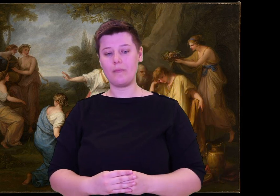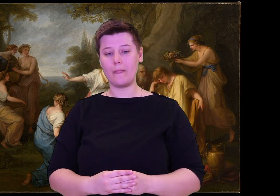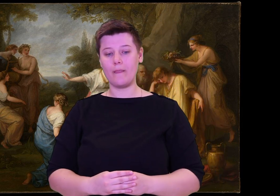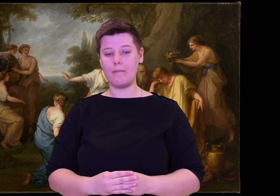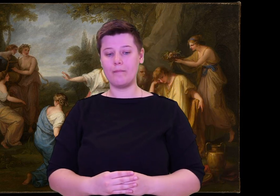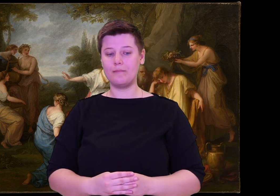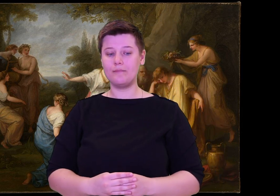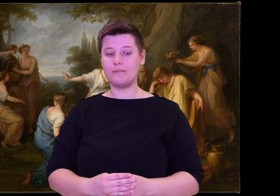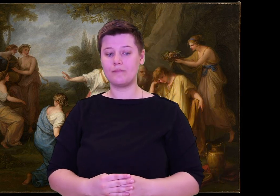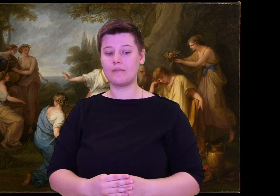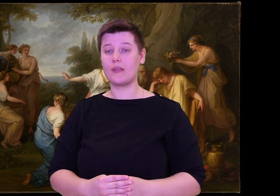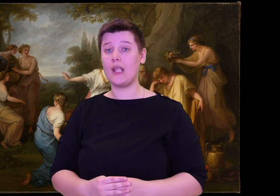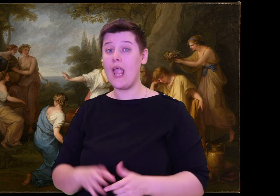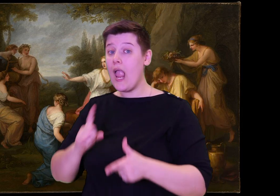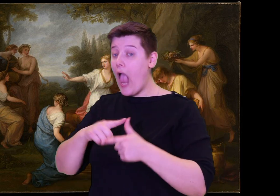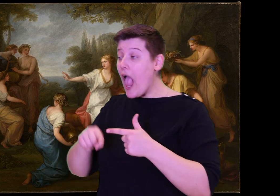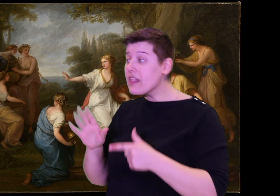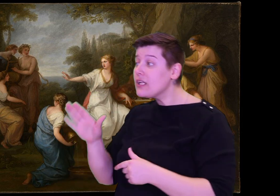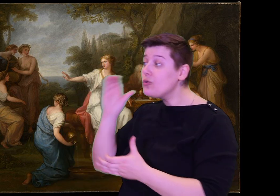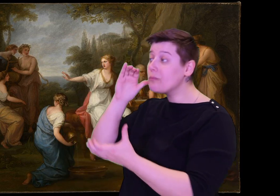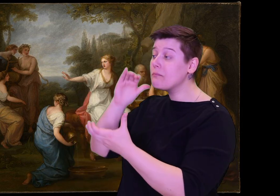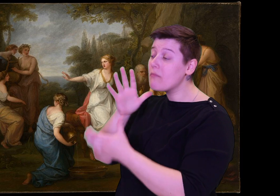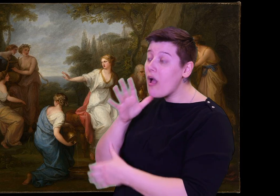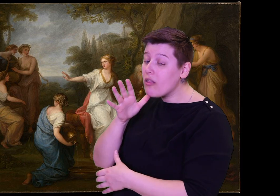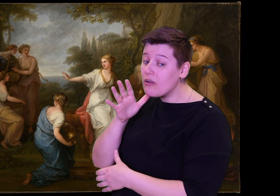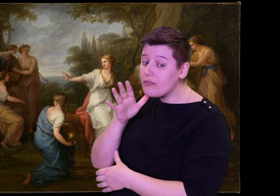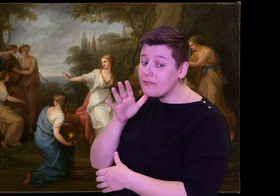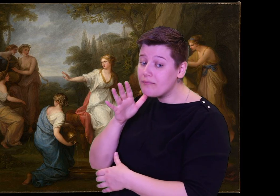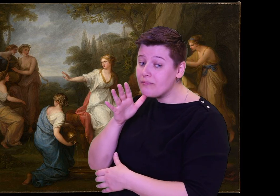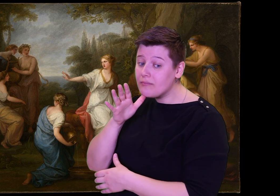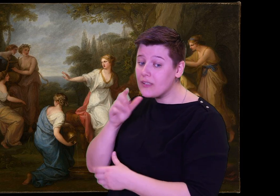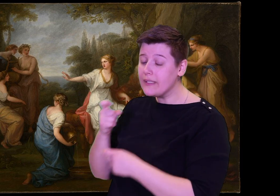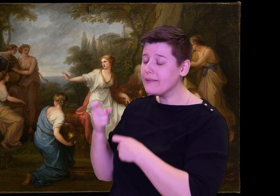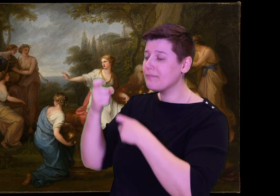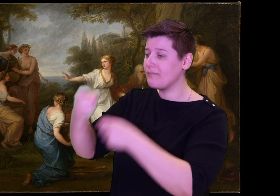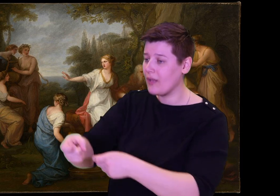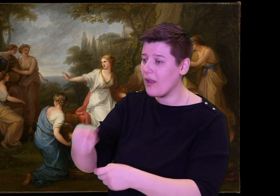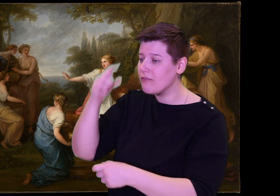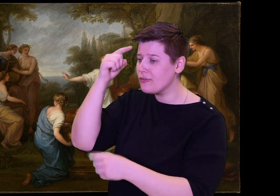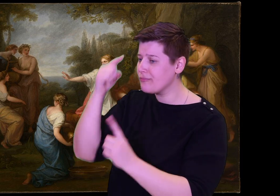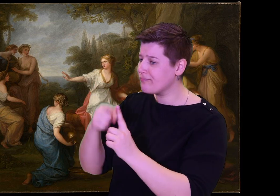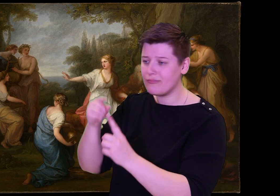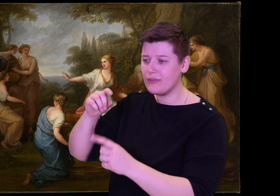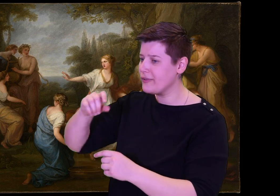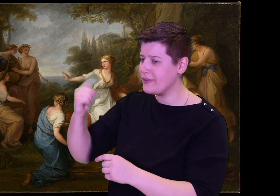him, and hold a lavish funeral to show the honor he deserves, and give your